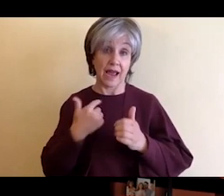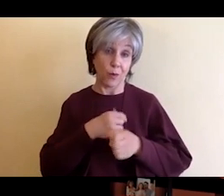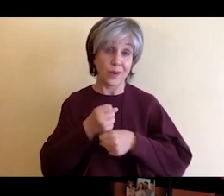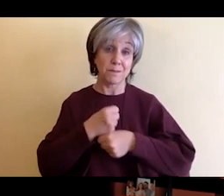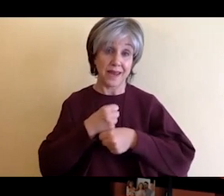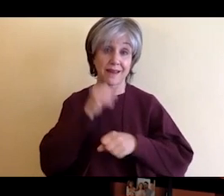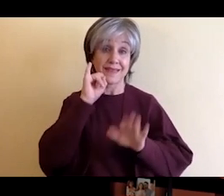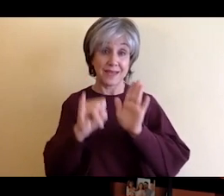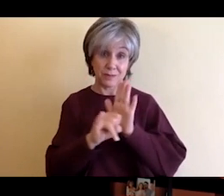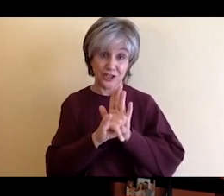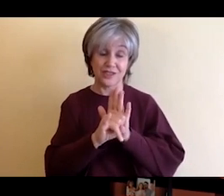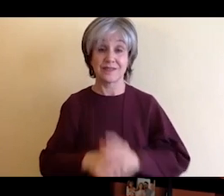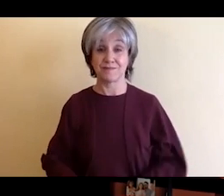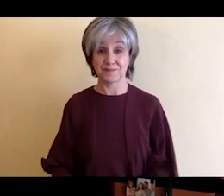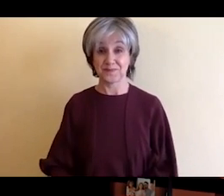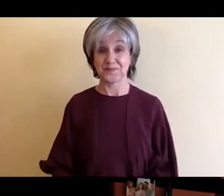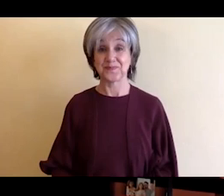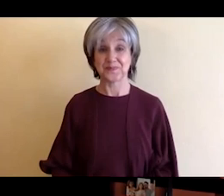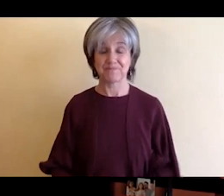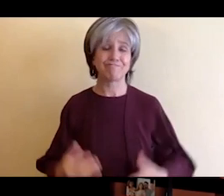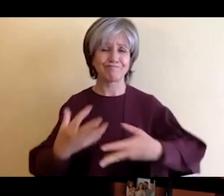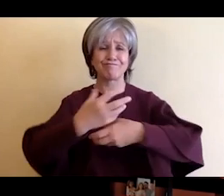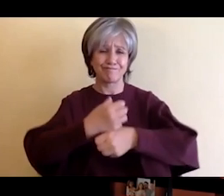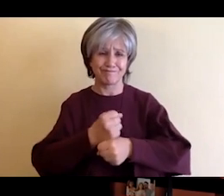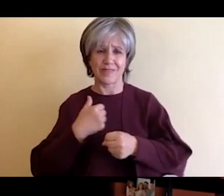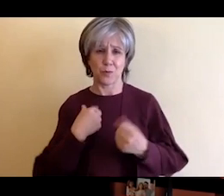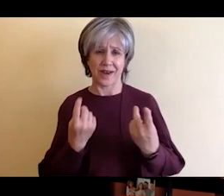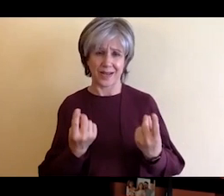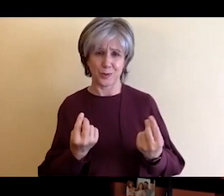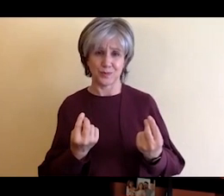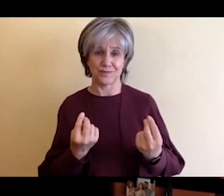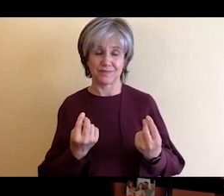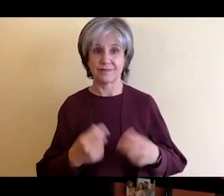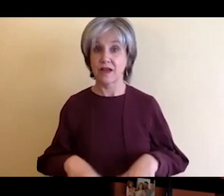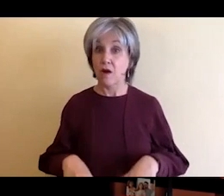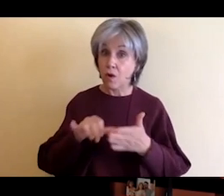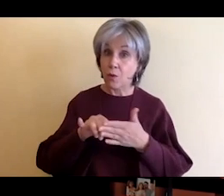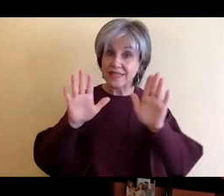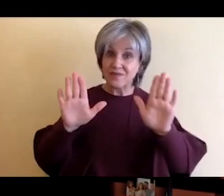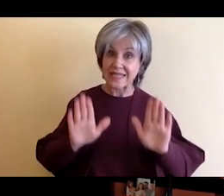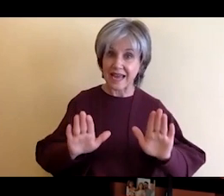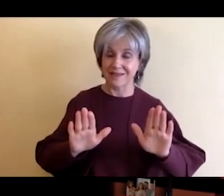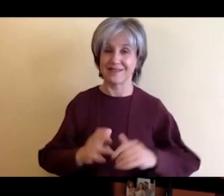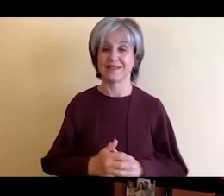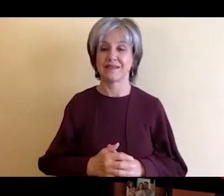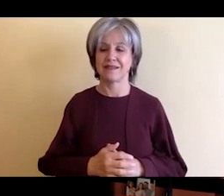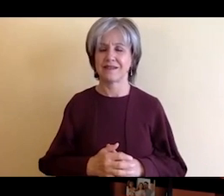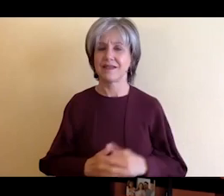what i've been doing. Oh that's that's fantastic, I think if nothing else one one accolade of coming to RIT to begin